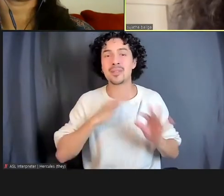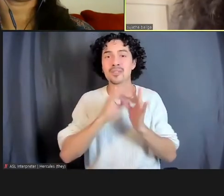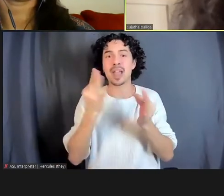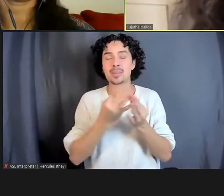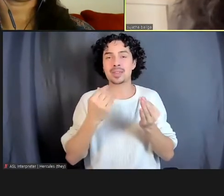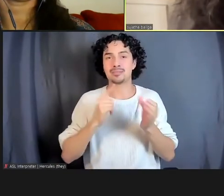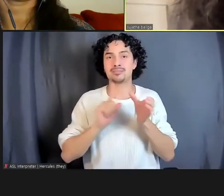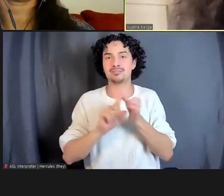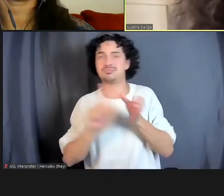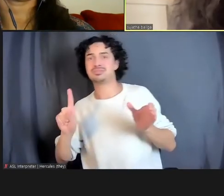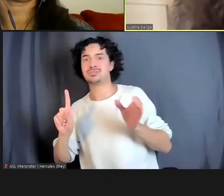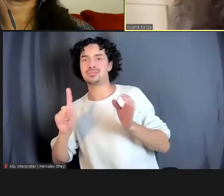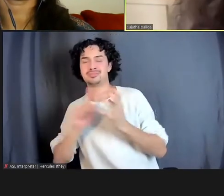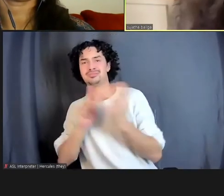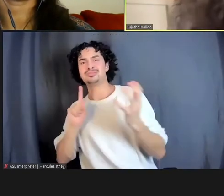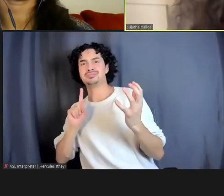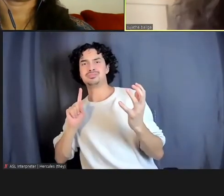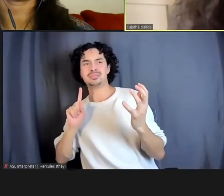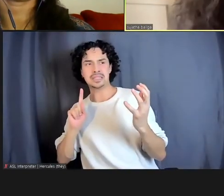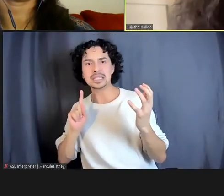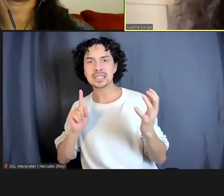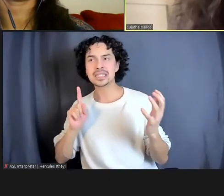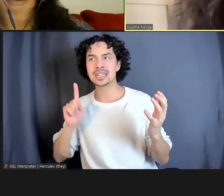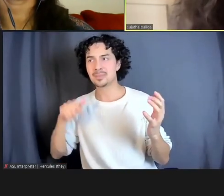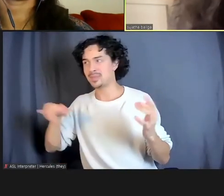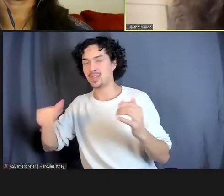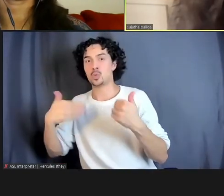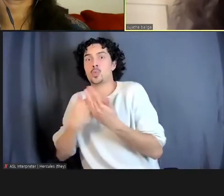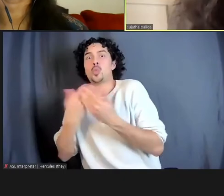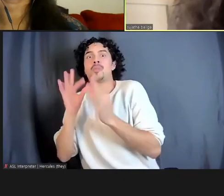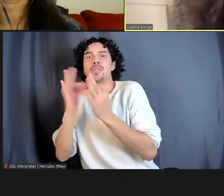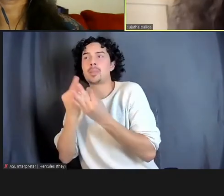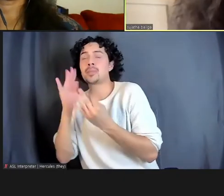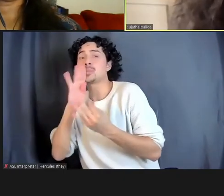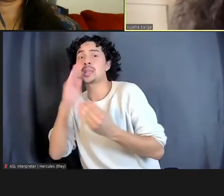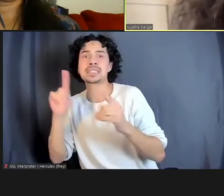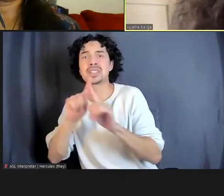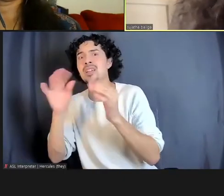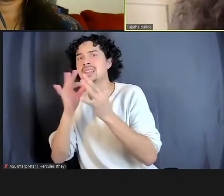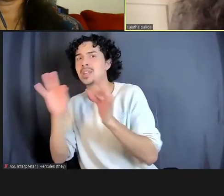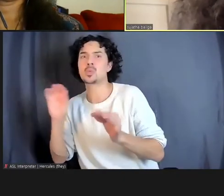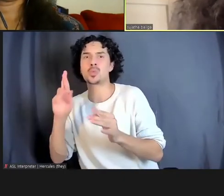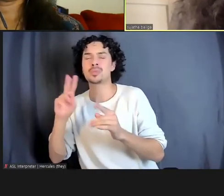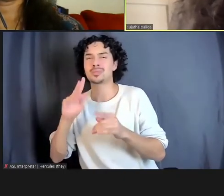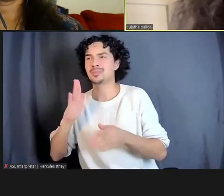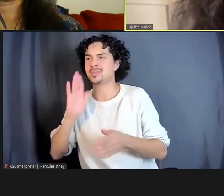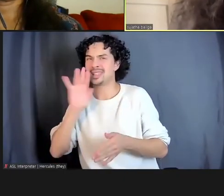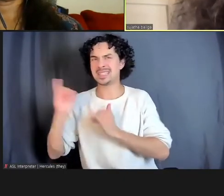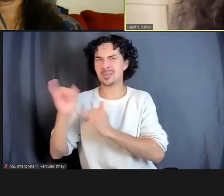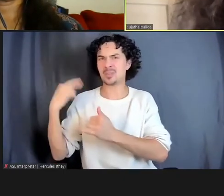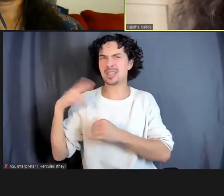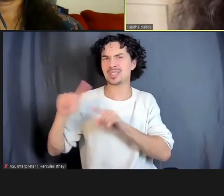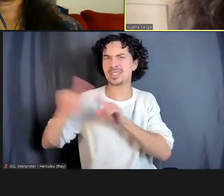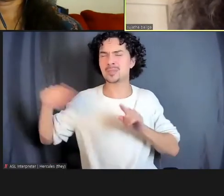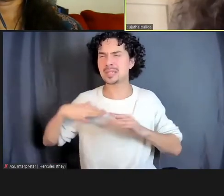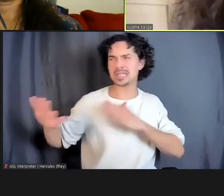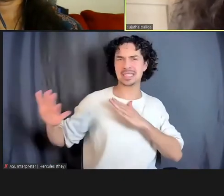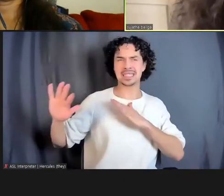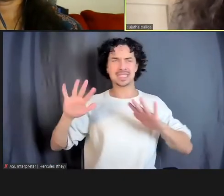put in a family that didn't speak our language, eat our food, practice our religion, right? So, if someone had asked me what I needed, I would have said,